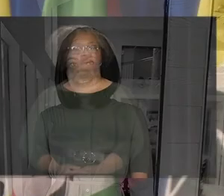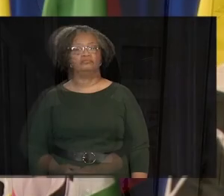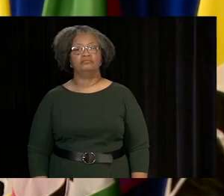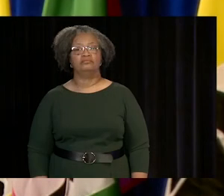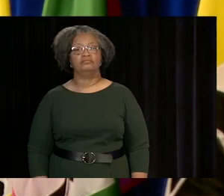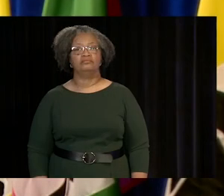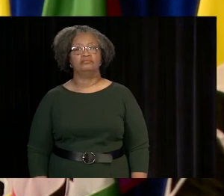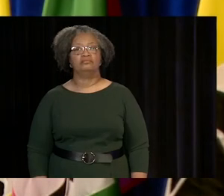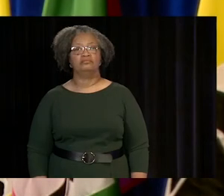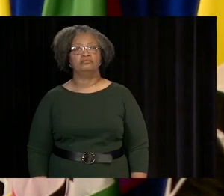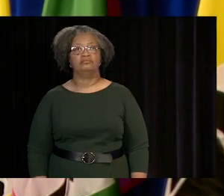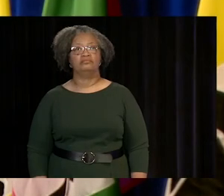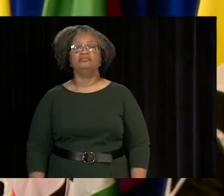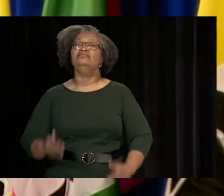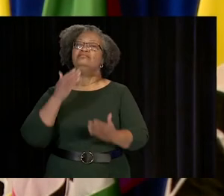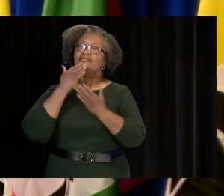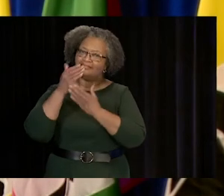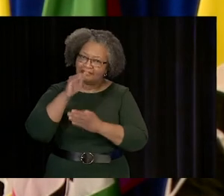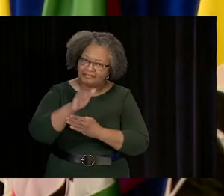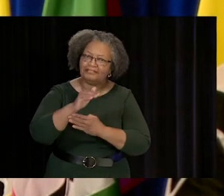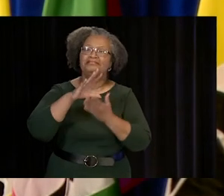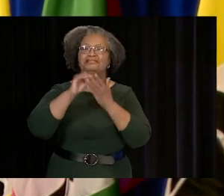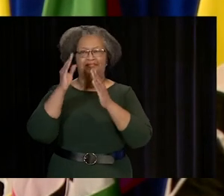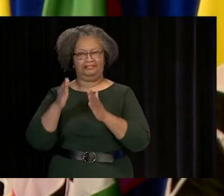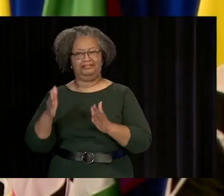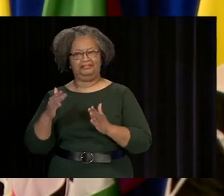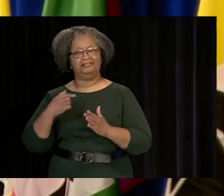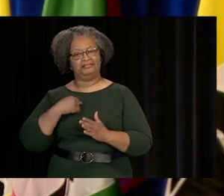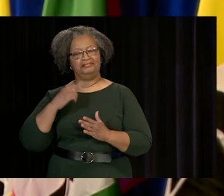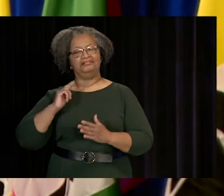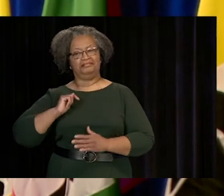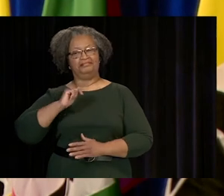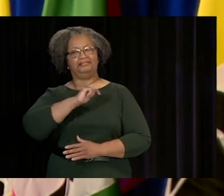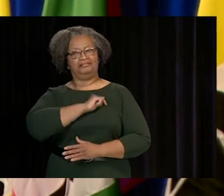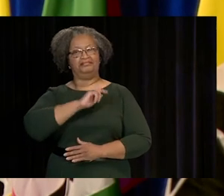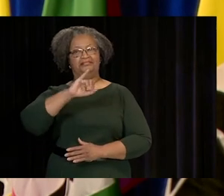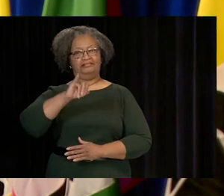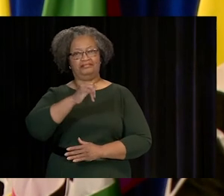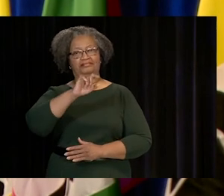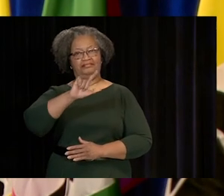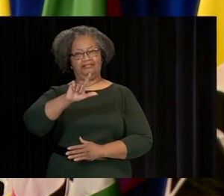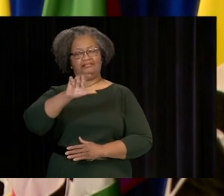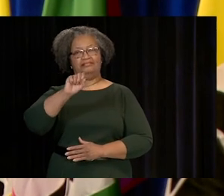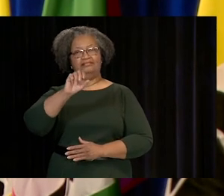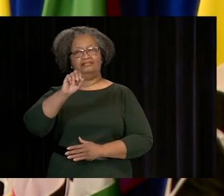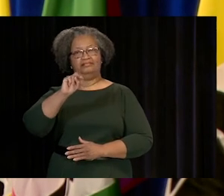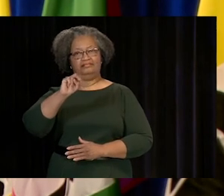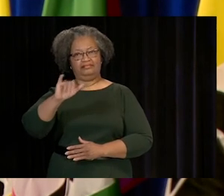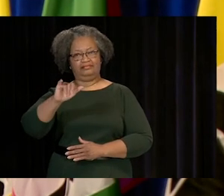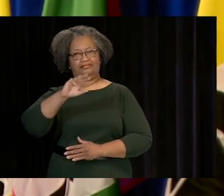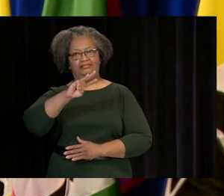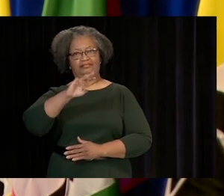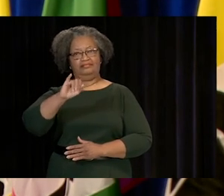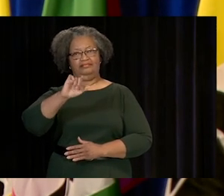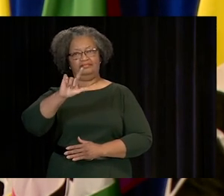[TRUSTEE JL SONNY WILLIAMS]: GOOD EVENING STUDENTS, I AM TRUSTEE JL SONNY WILLIAMS, REPRESENTING THE DALLAS COUNTY COMMUNITY COLLEGE DISTRICT BOARD